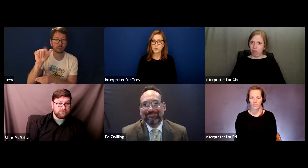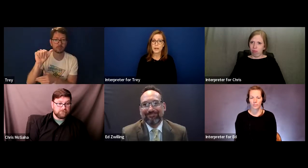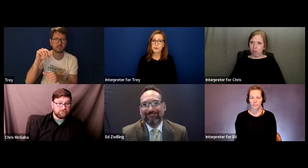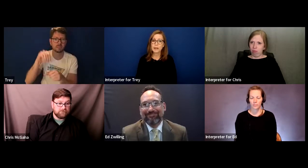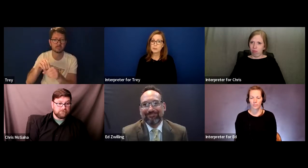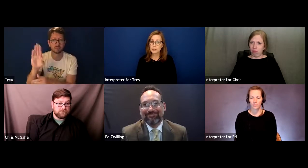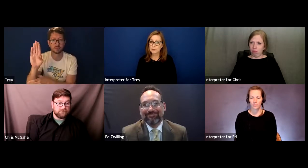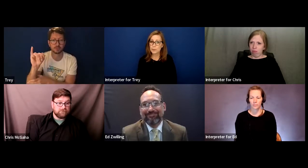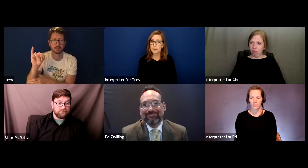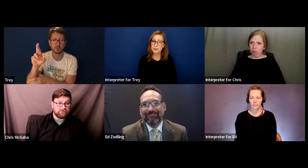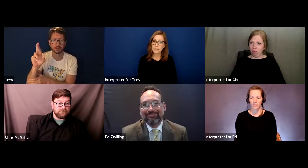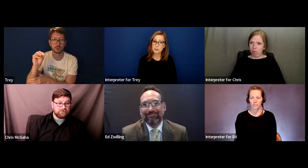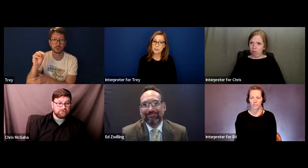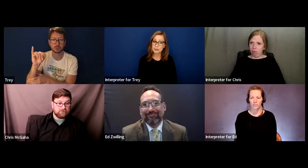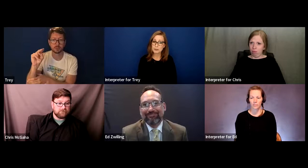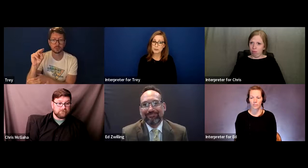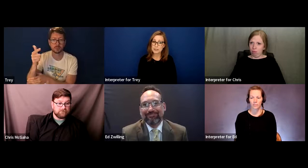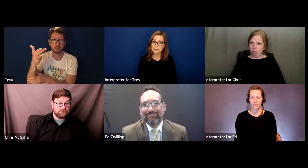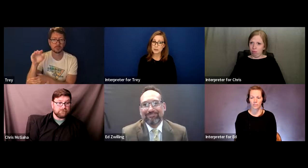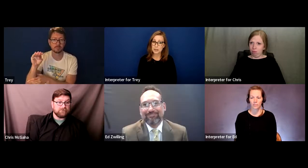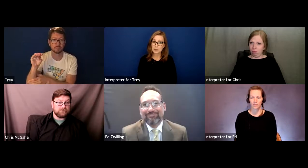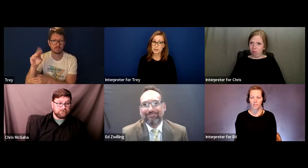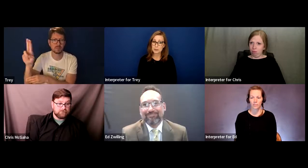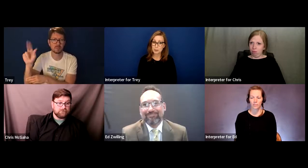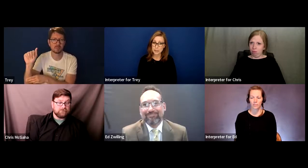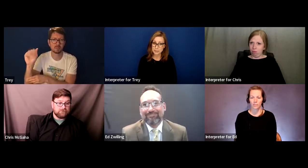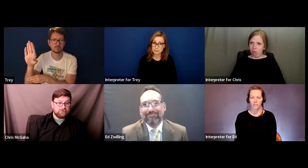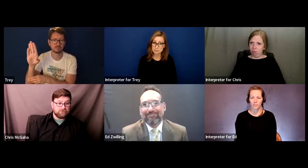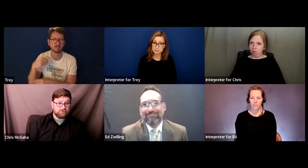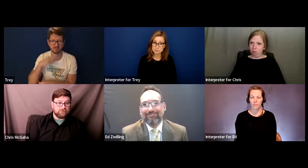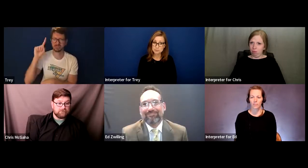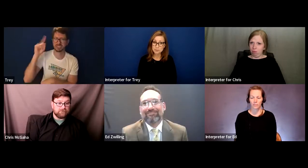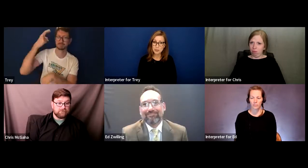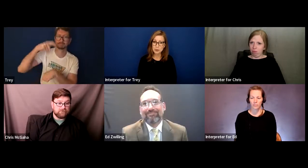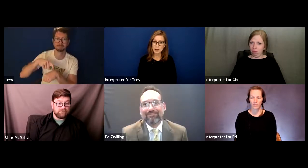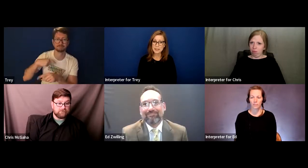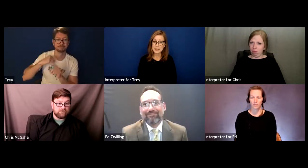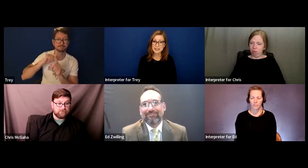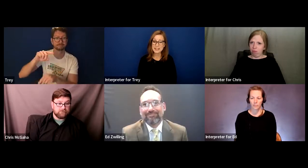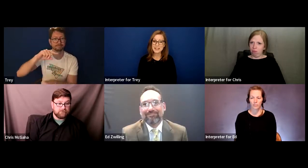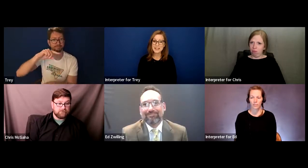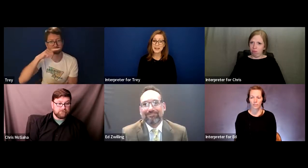So when I graduated from there, then I went to University of Alabama in Birmingham, UAB,